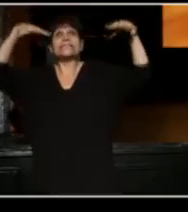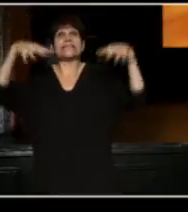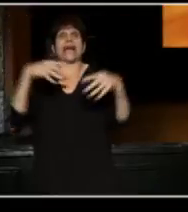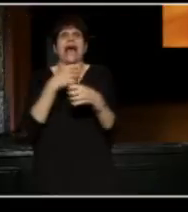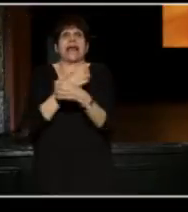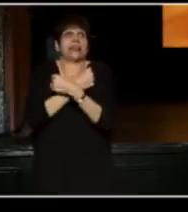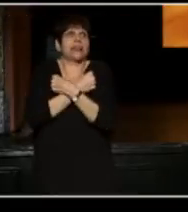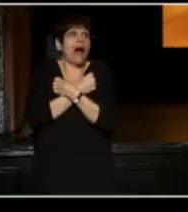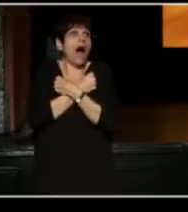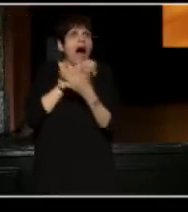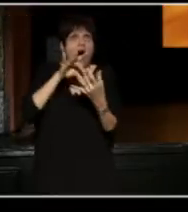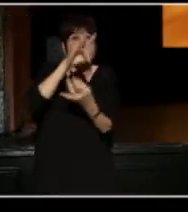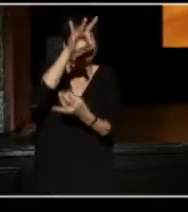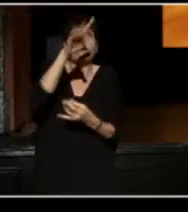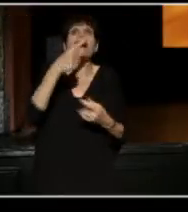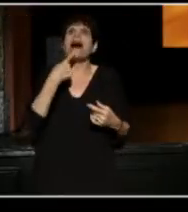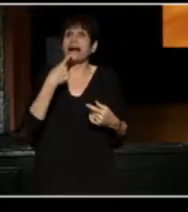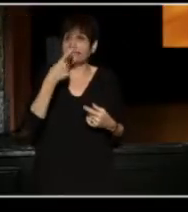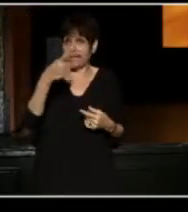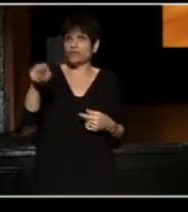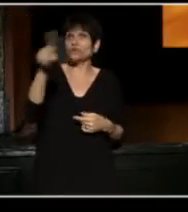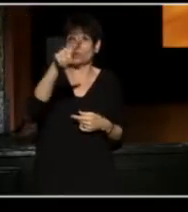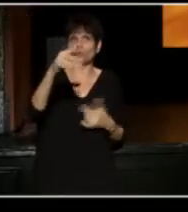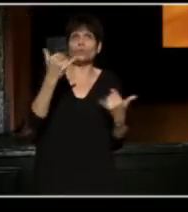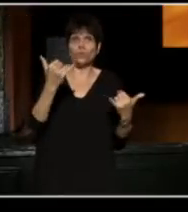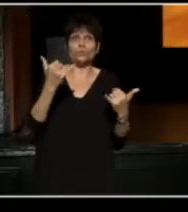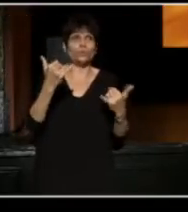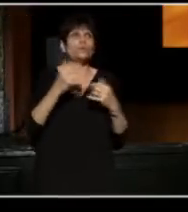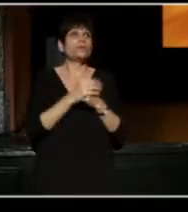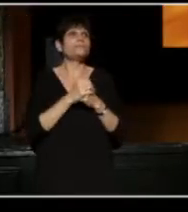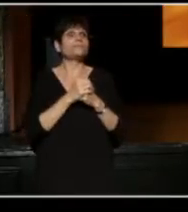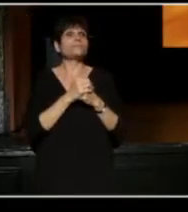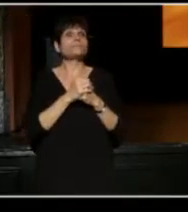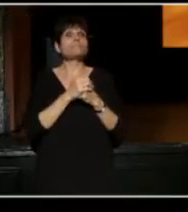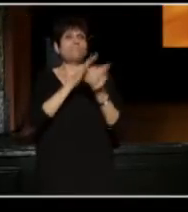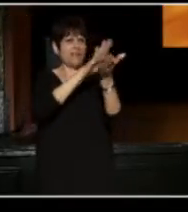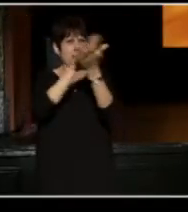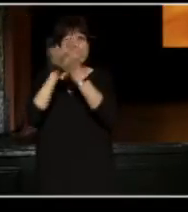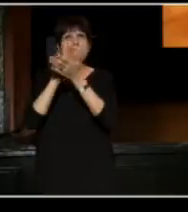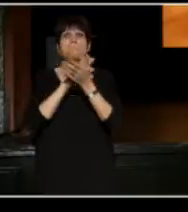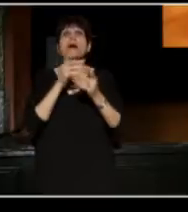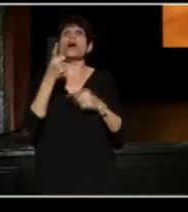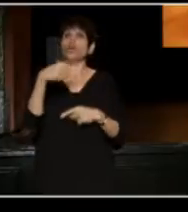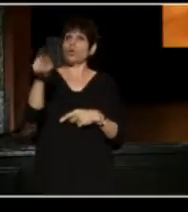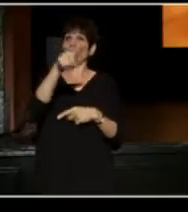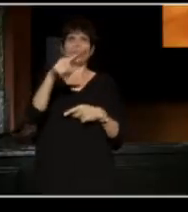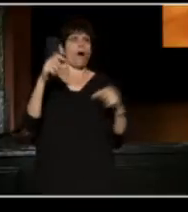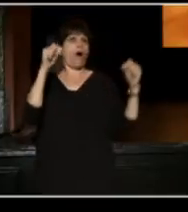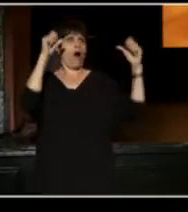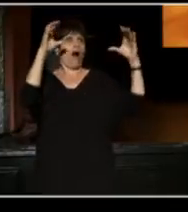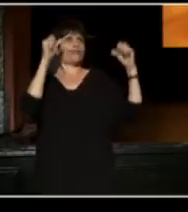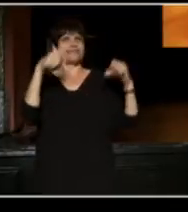I say this to you because you guys are awesome, and you guys are fun,